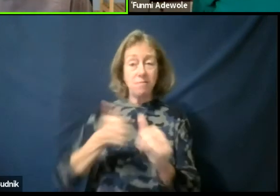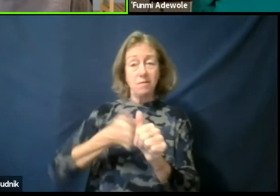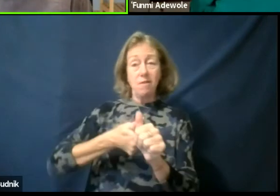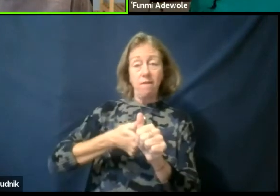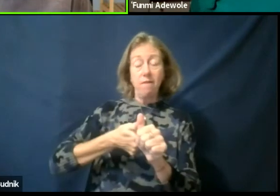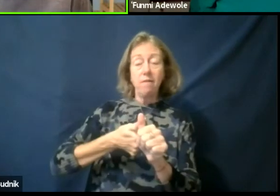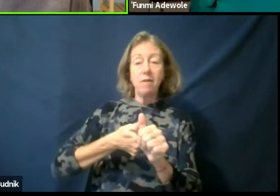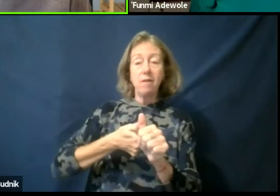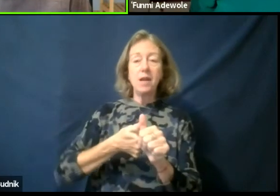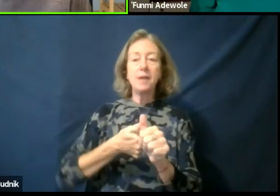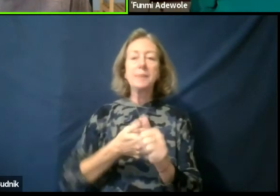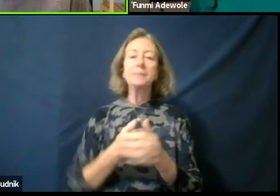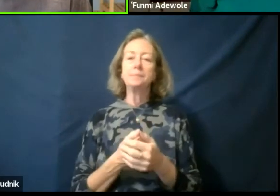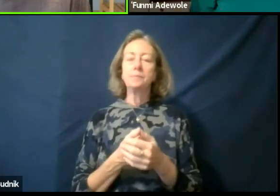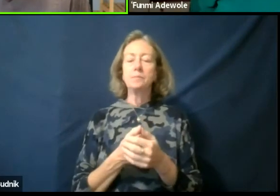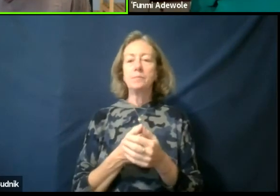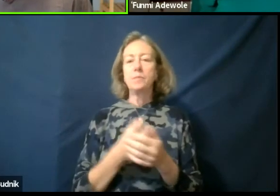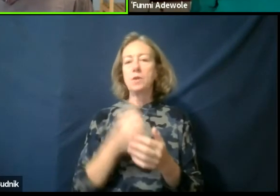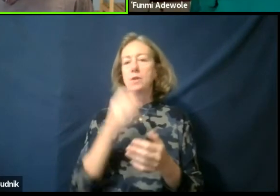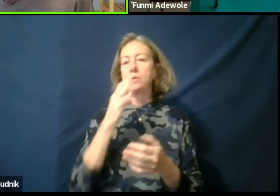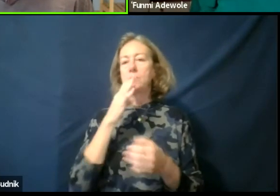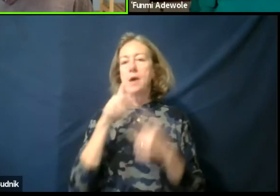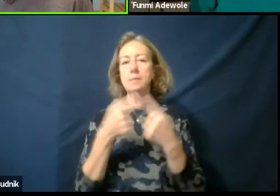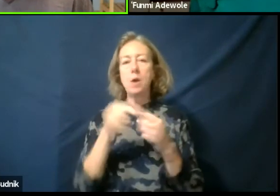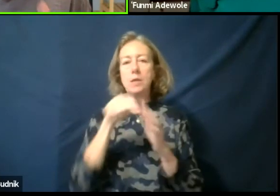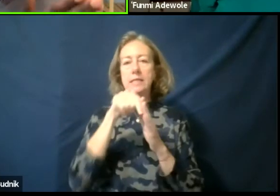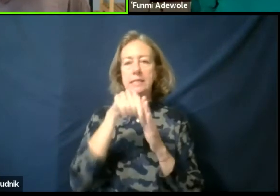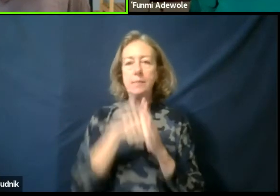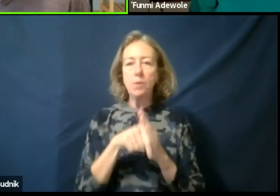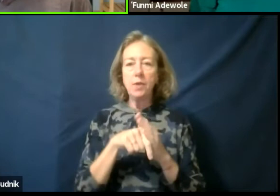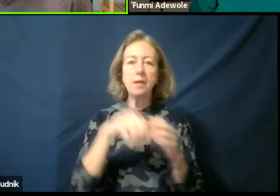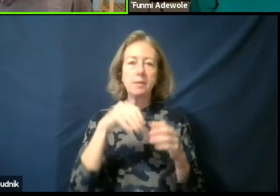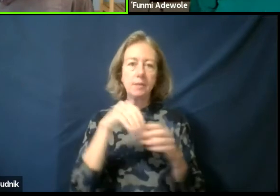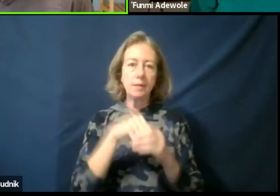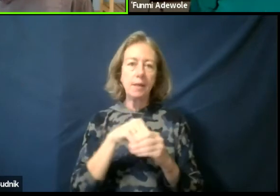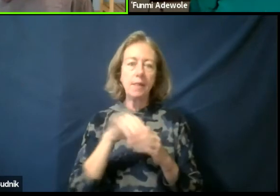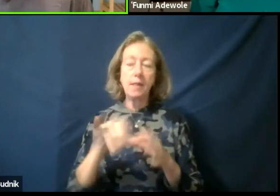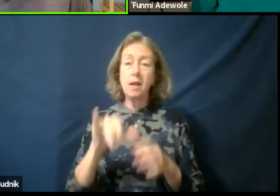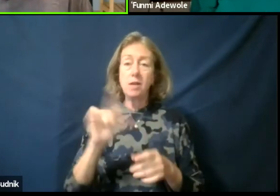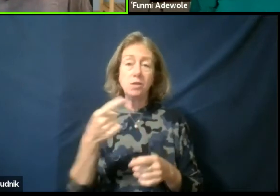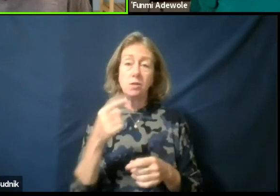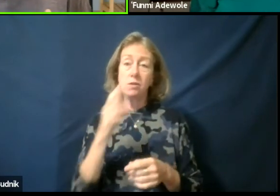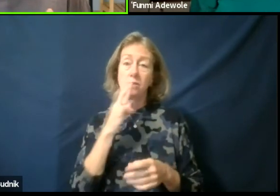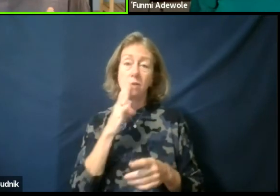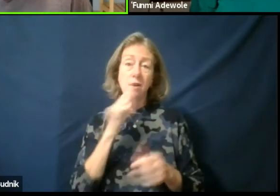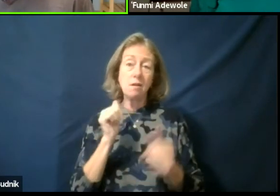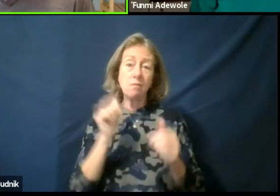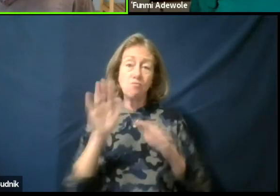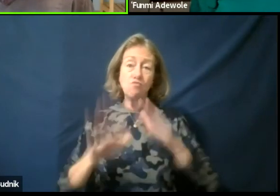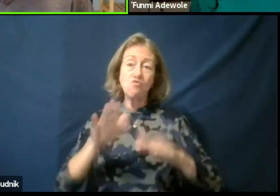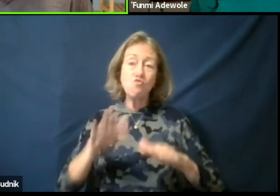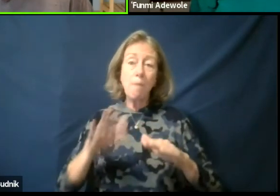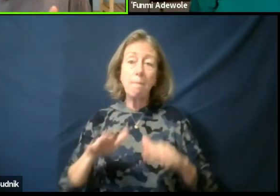to deeper things about the Yoruba people. Just talking drum alone. And you know our sense of rhythm,